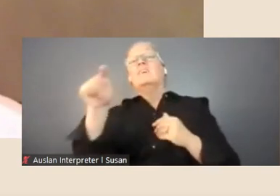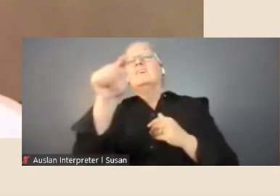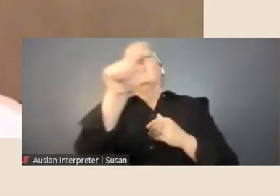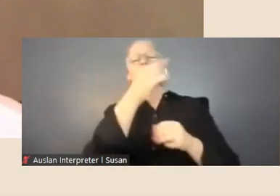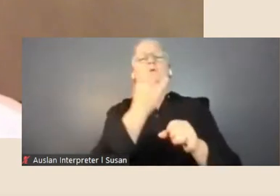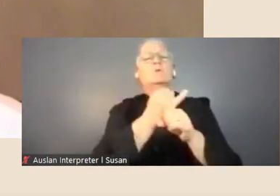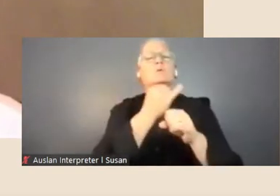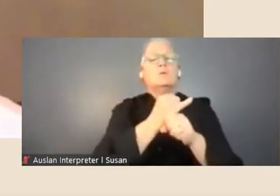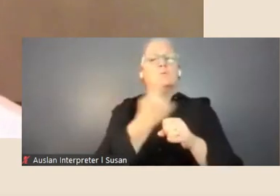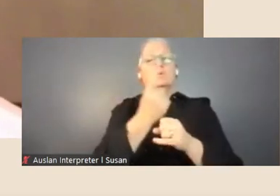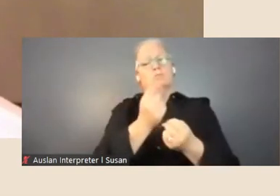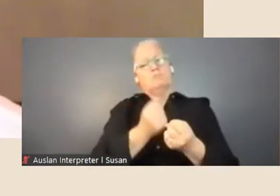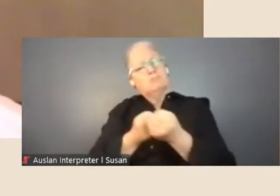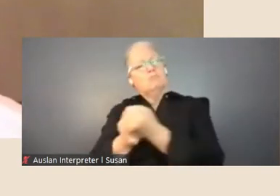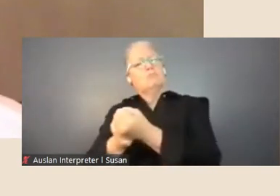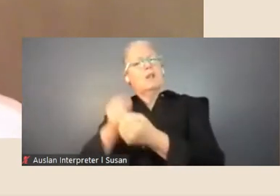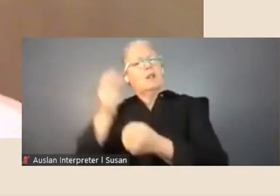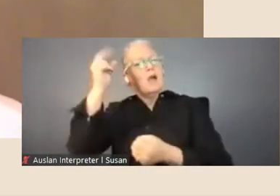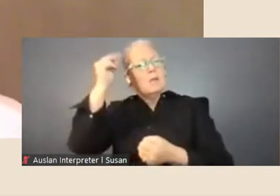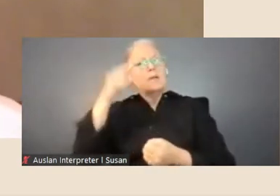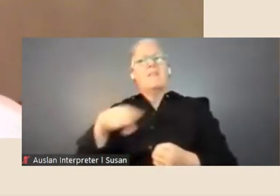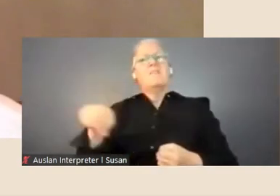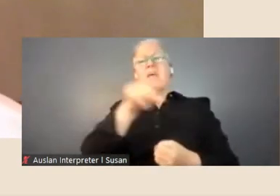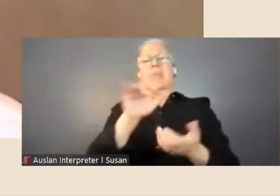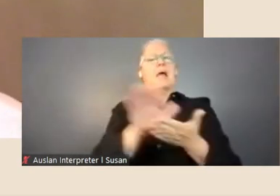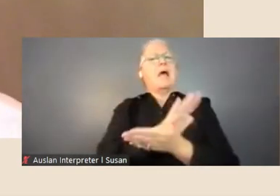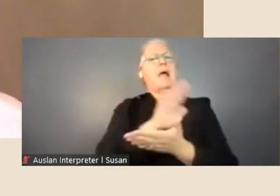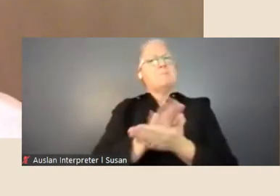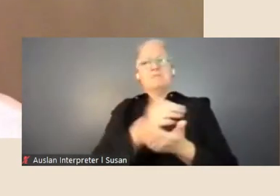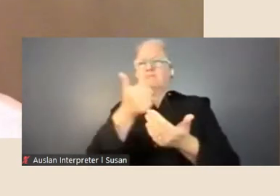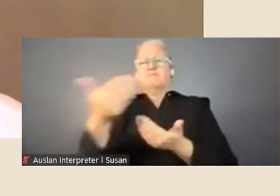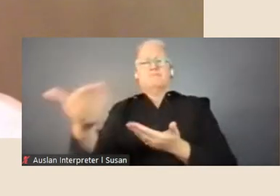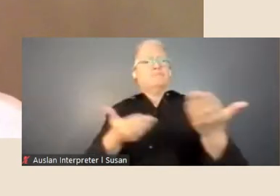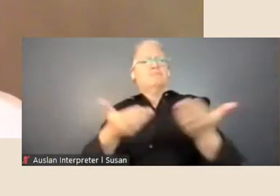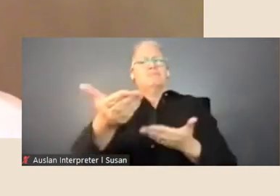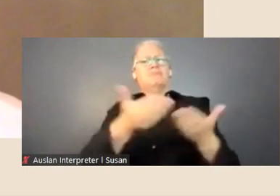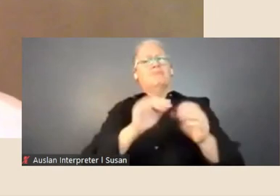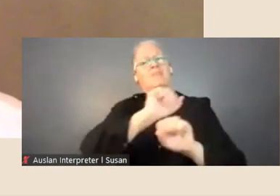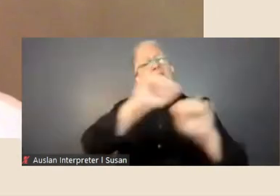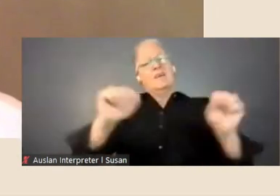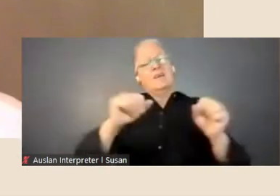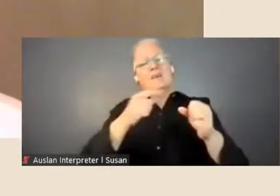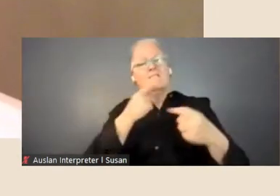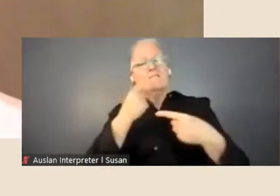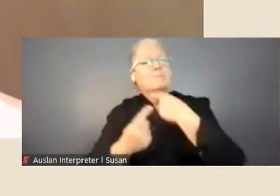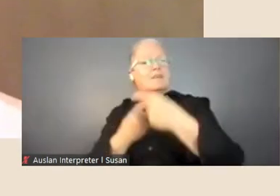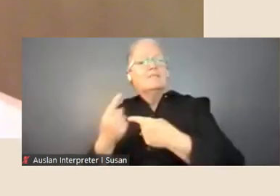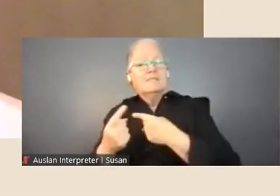were very generous with their information, so I spent some time researching some pieces at other,